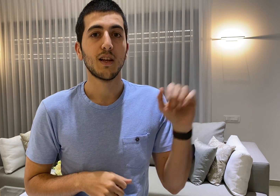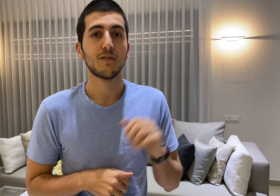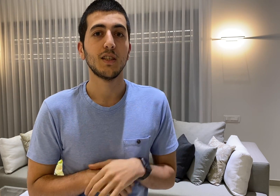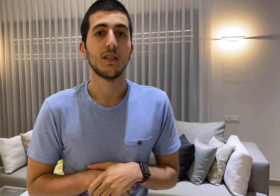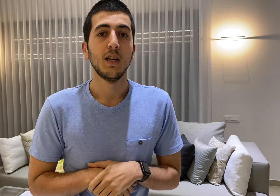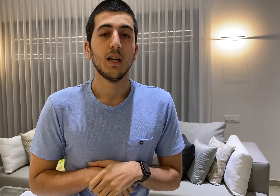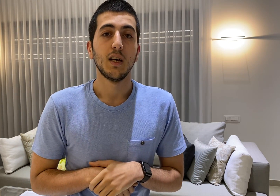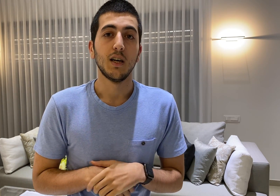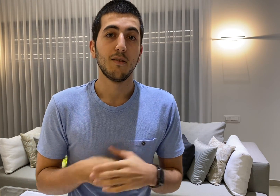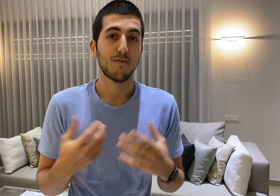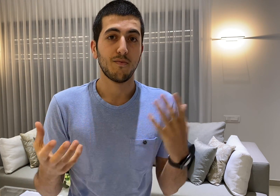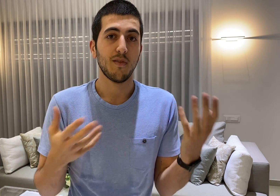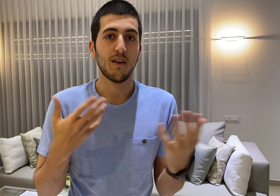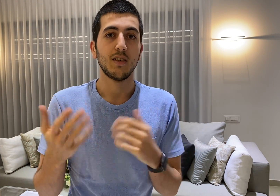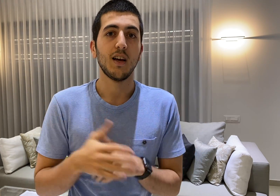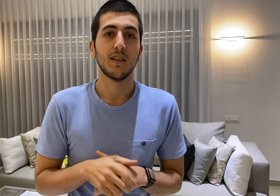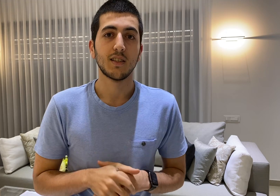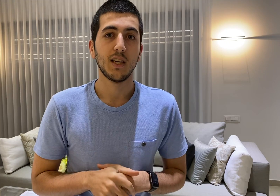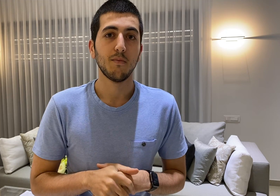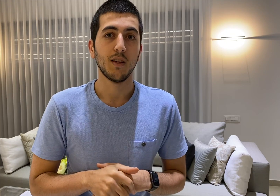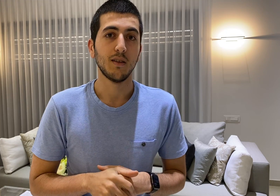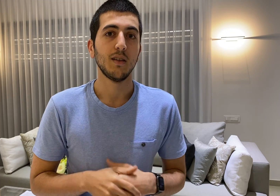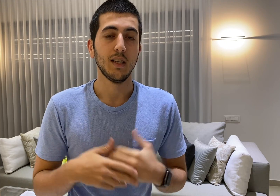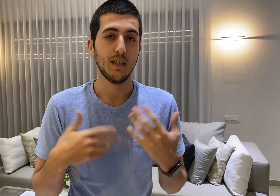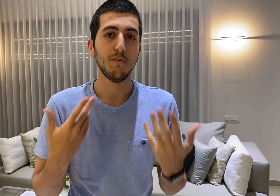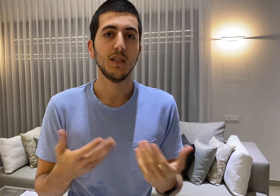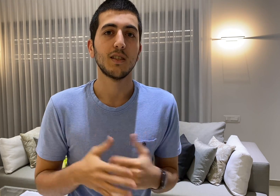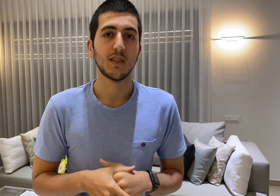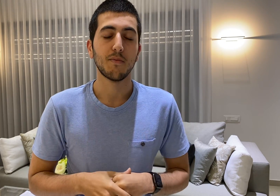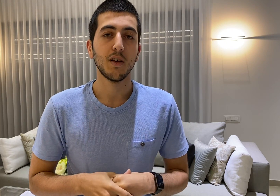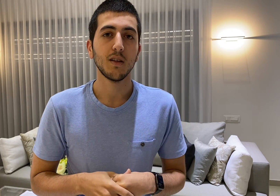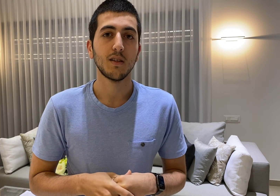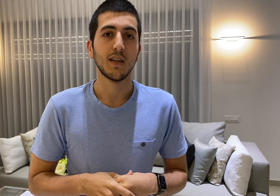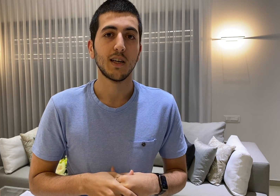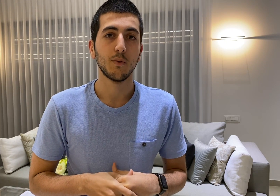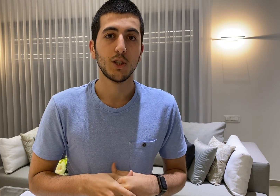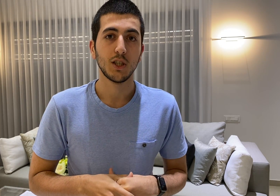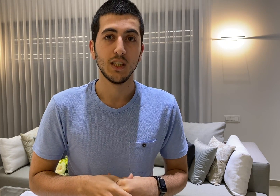left hand if they sign the same then it means the same thing some language is